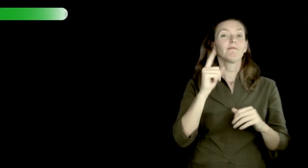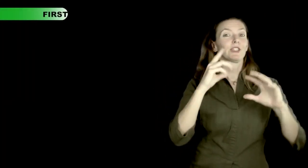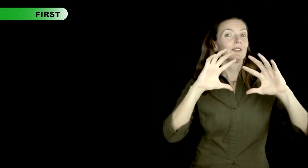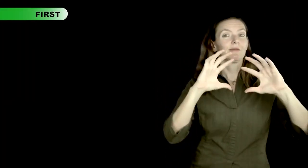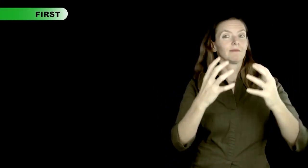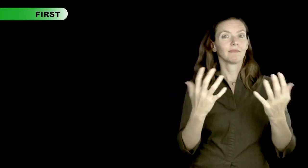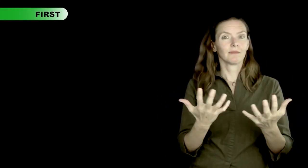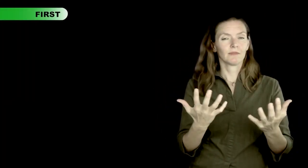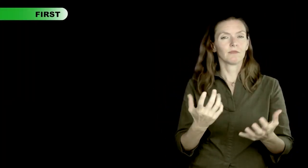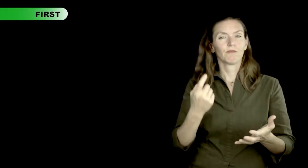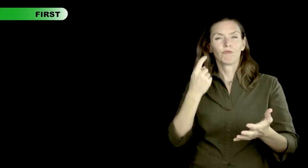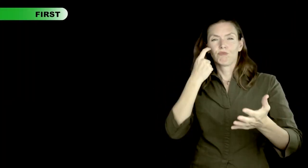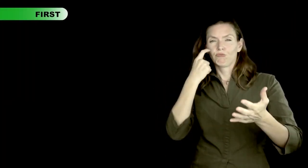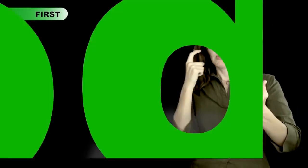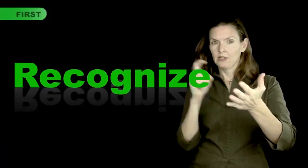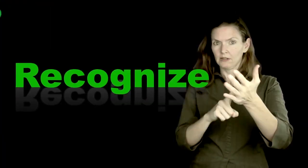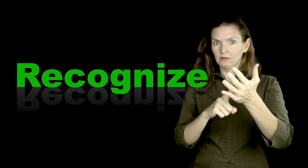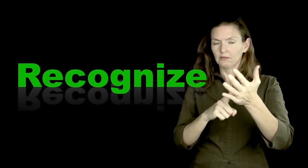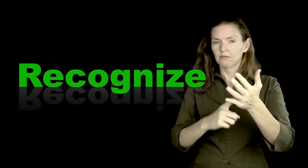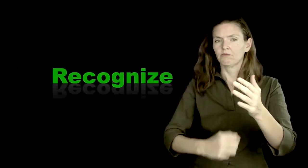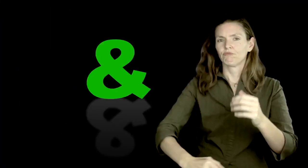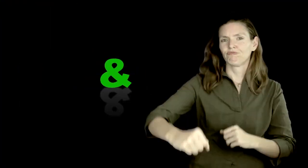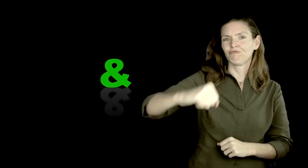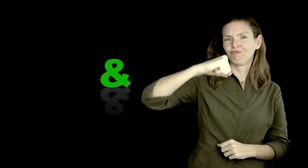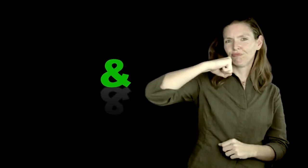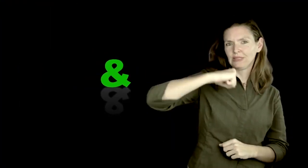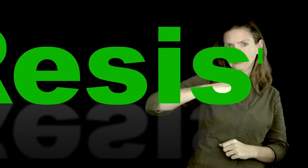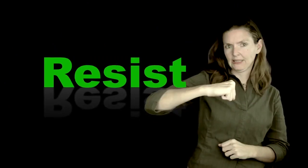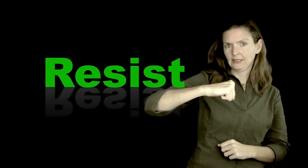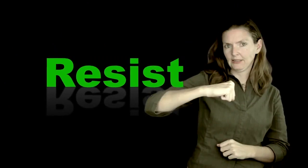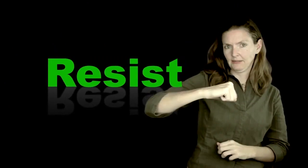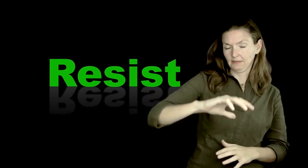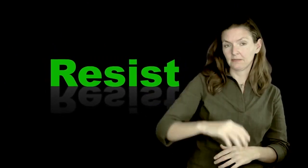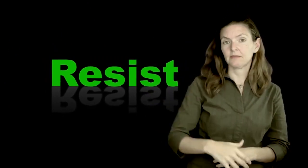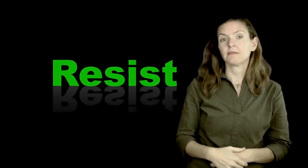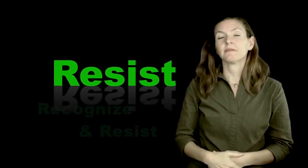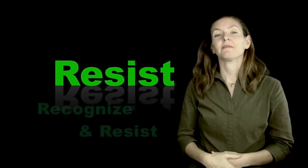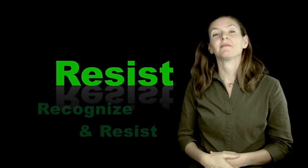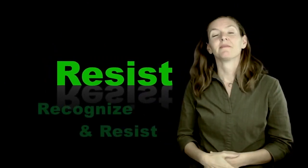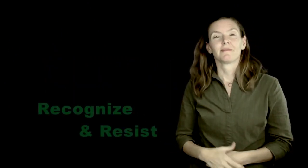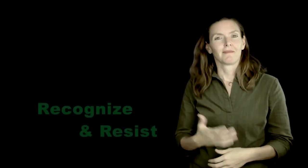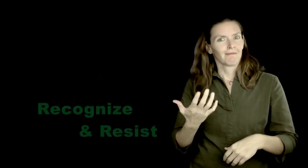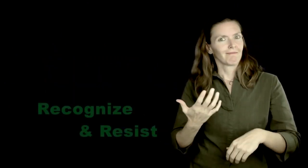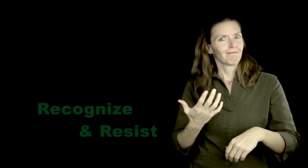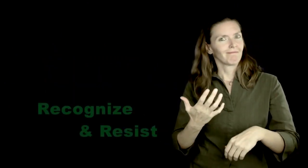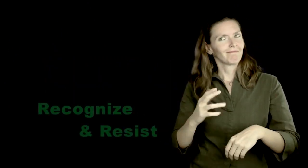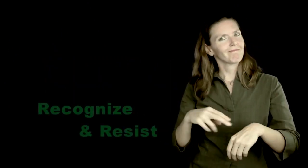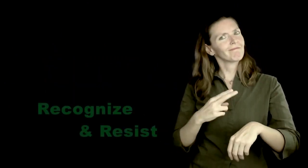The first category: "Recognize & Resist" [Image: Green animation and text in the background]